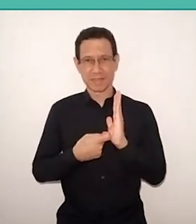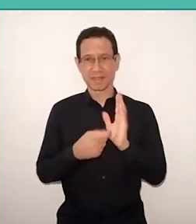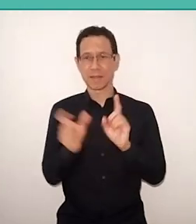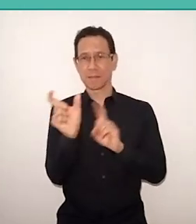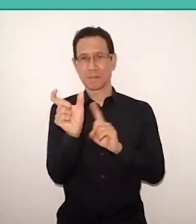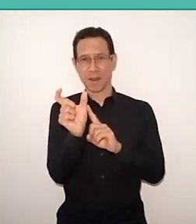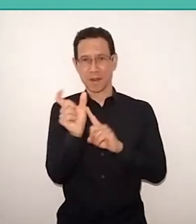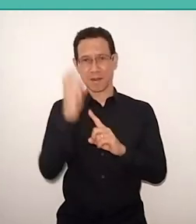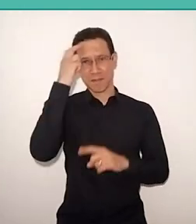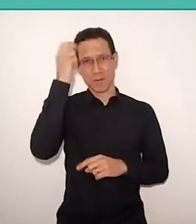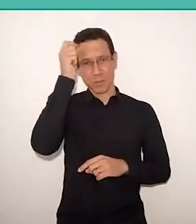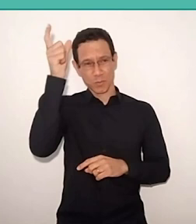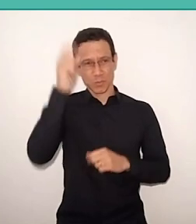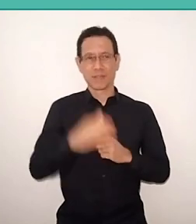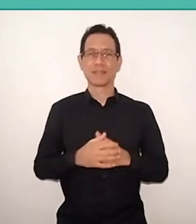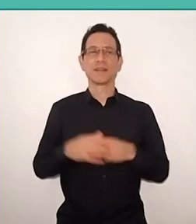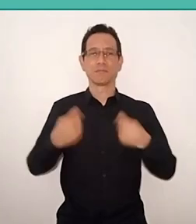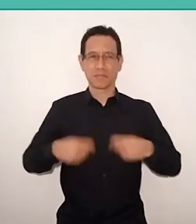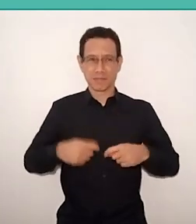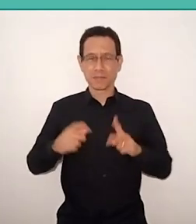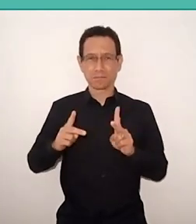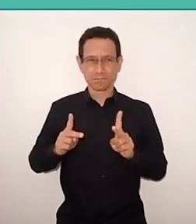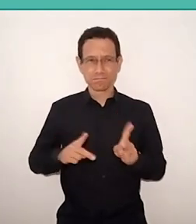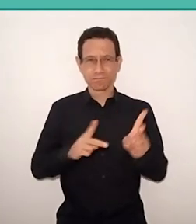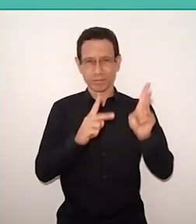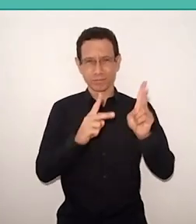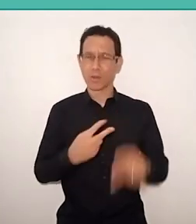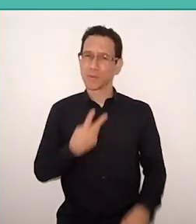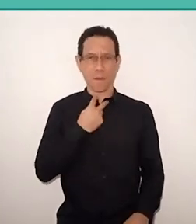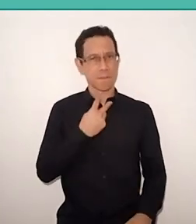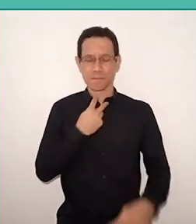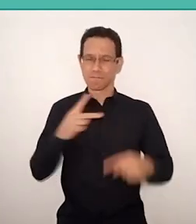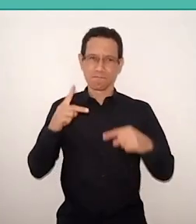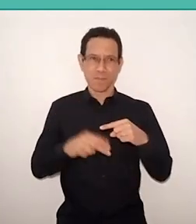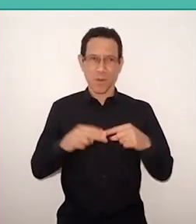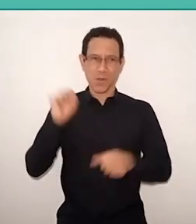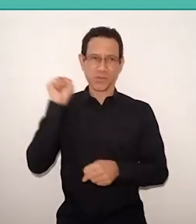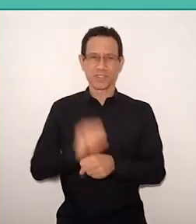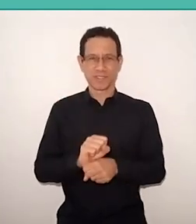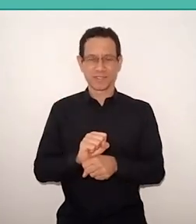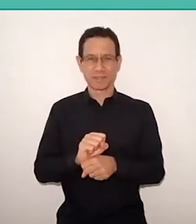that needs to follow, can't interrupt. Itaú Social has been, for so many years,